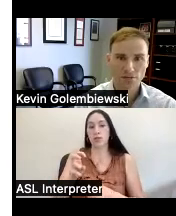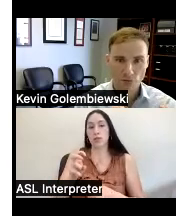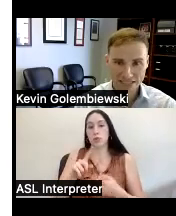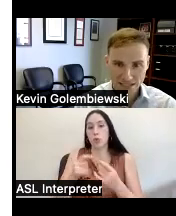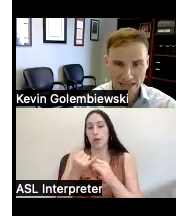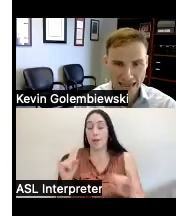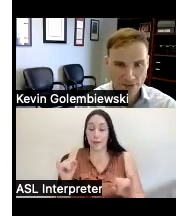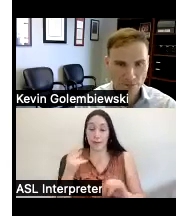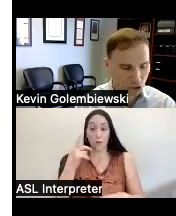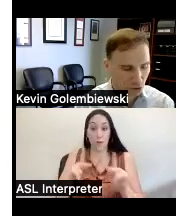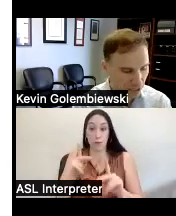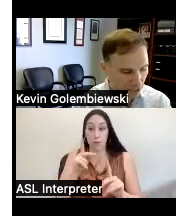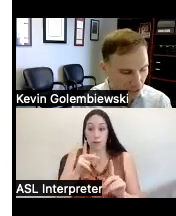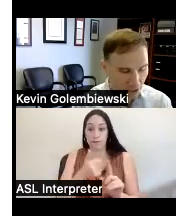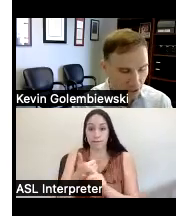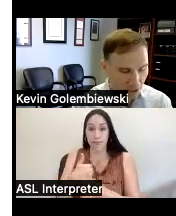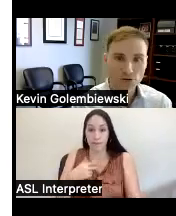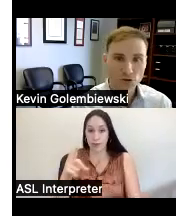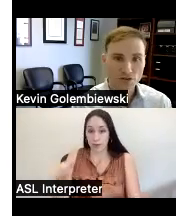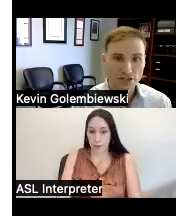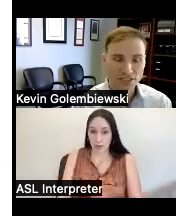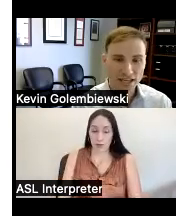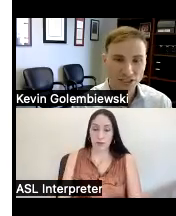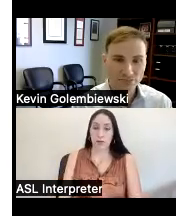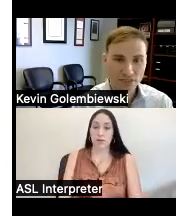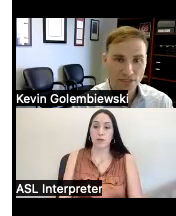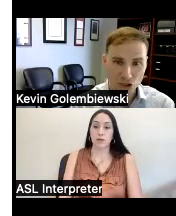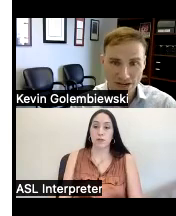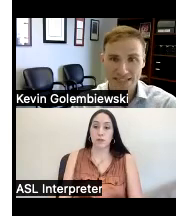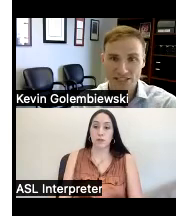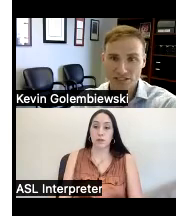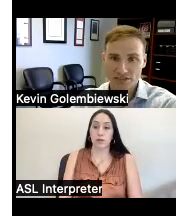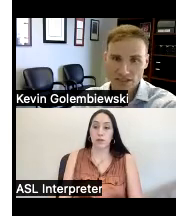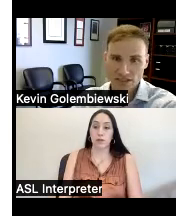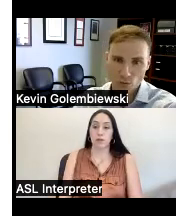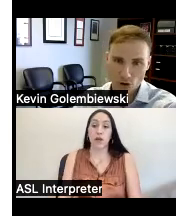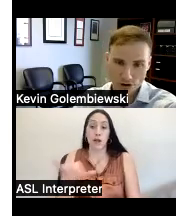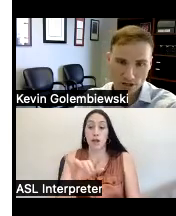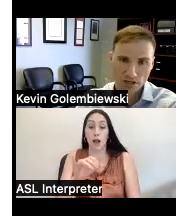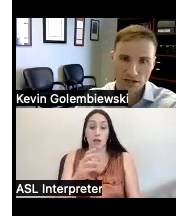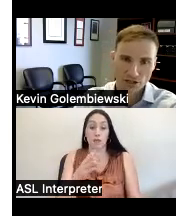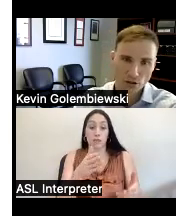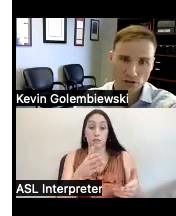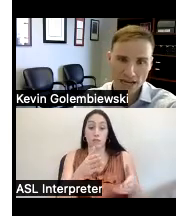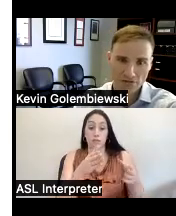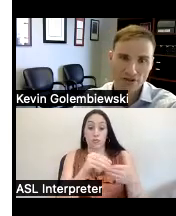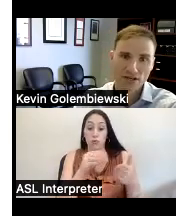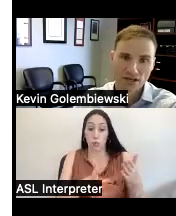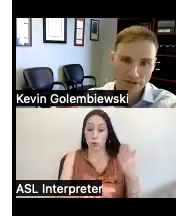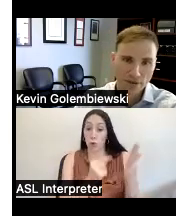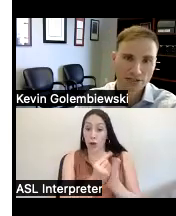Bridging the Gap between K-12 education and the transition into work and adult life is a